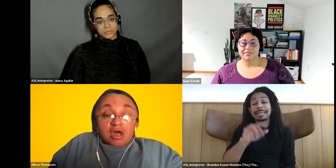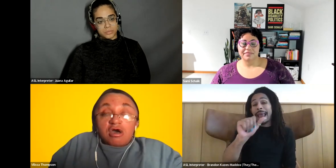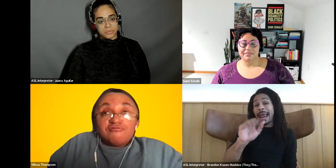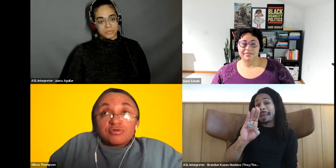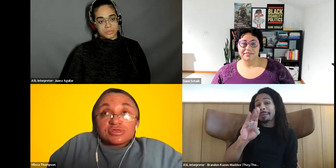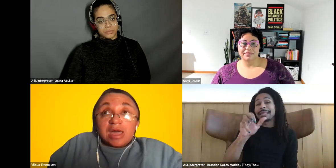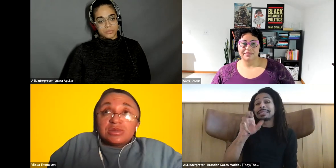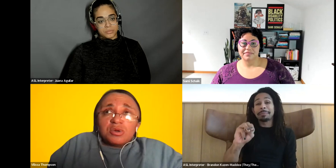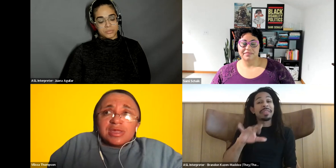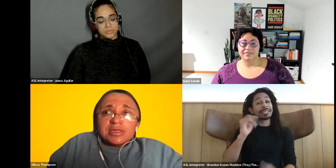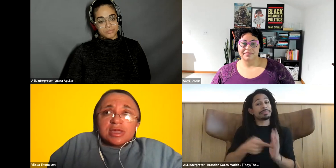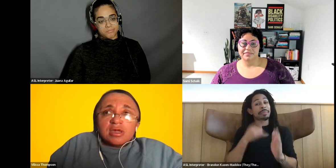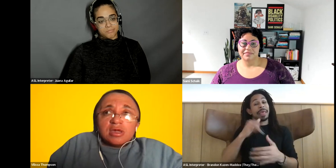Vilissa Thompson: Oh, folks, not knowing